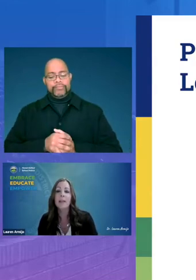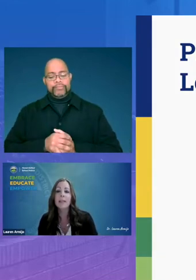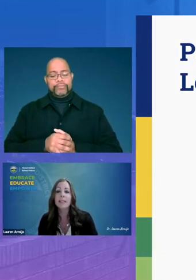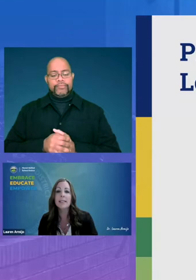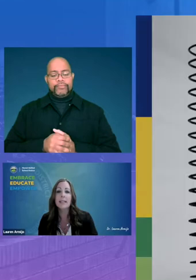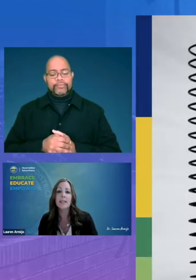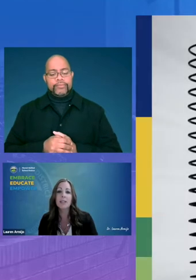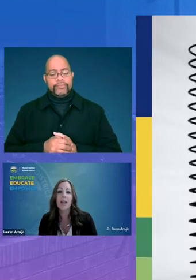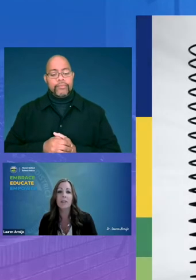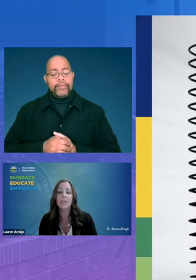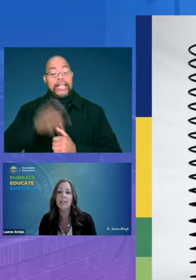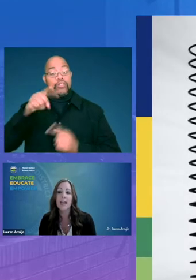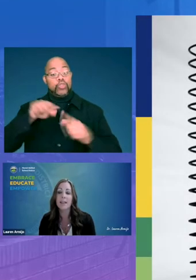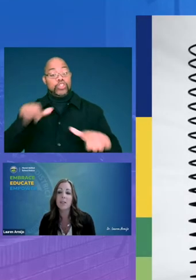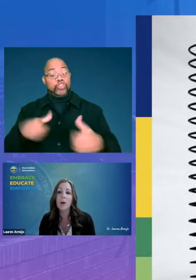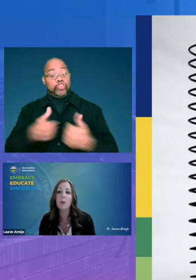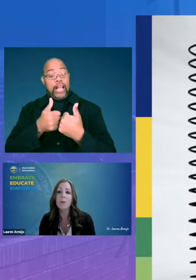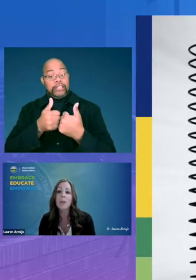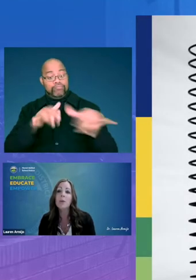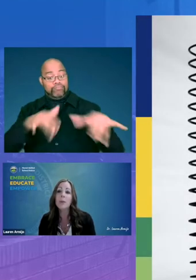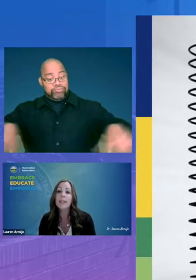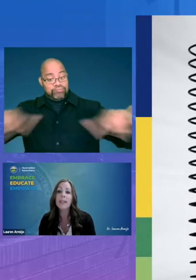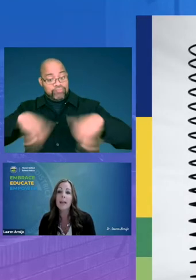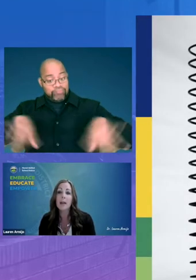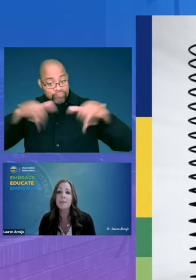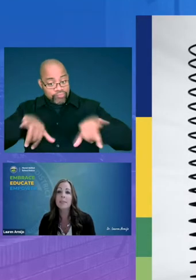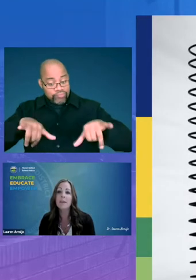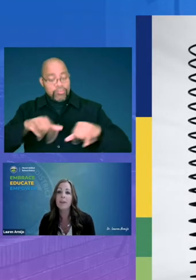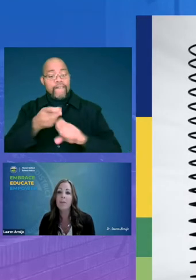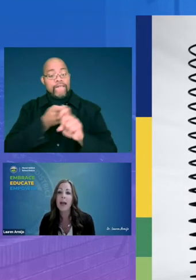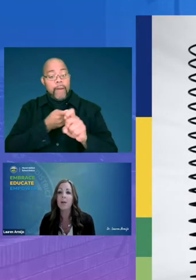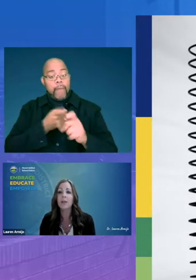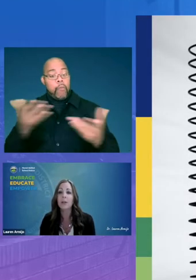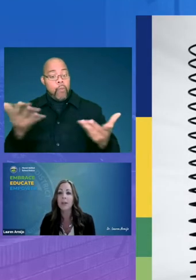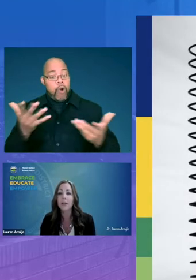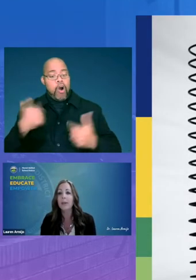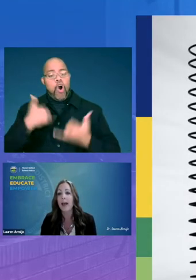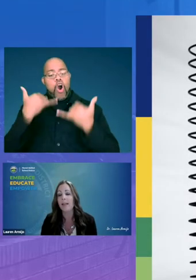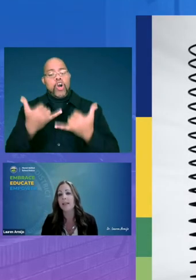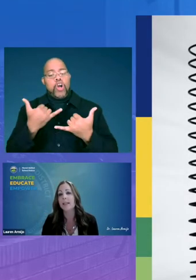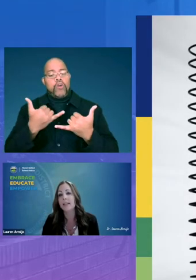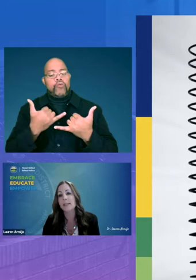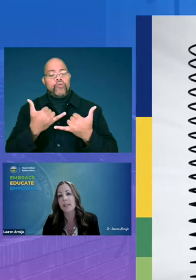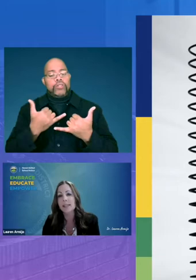this need to challenge the status quo really comes from our current reality that exists